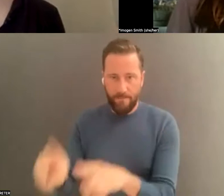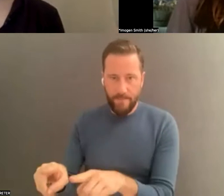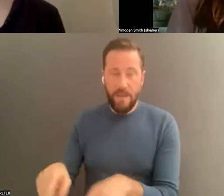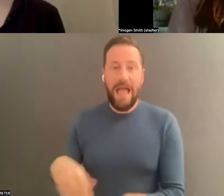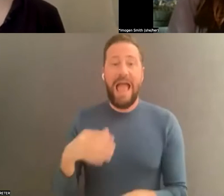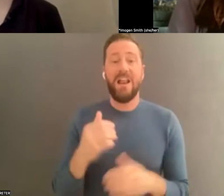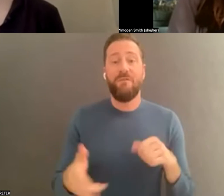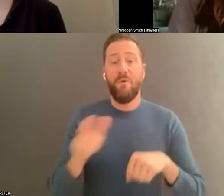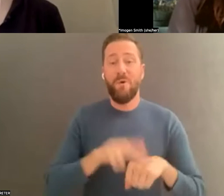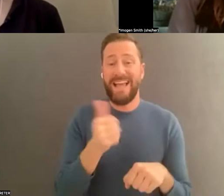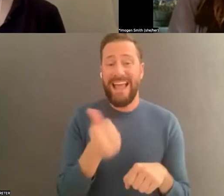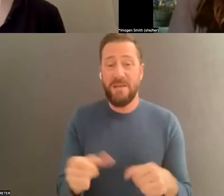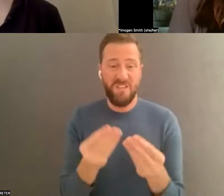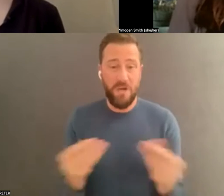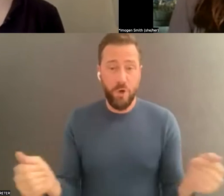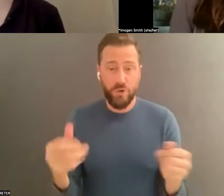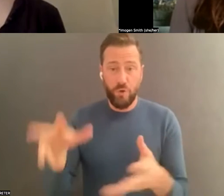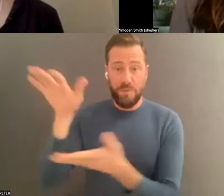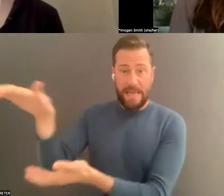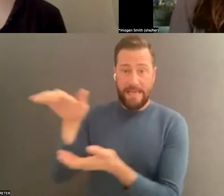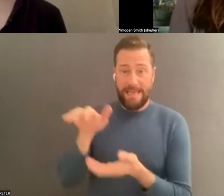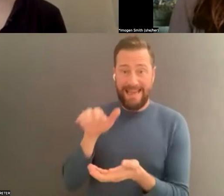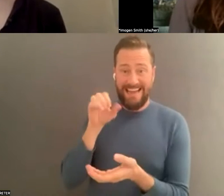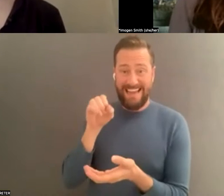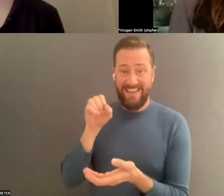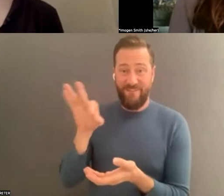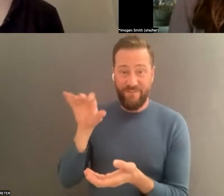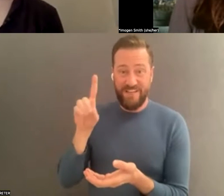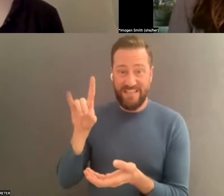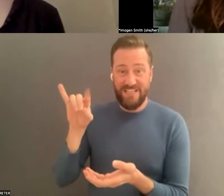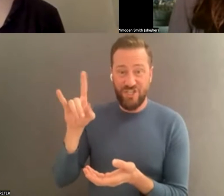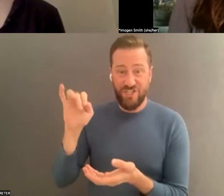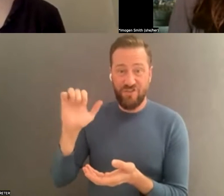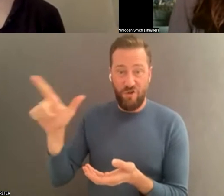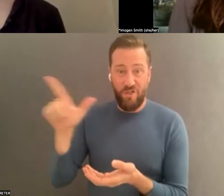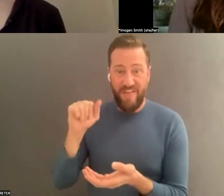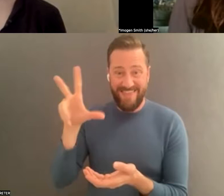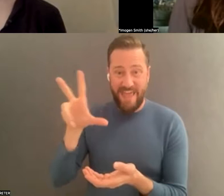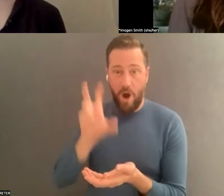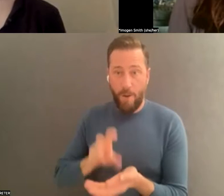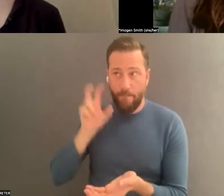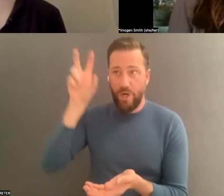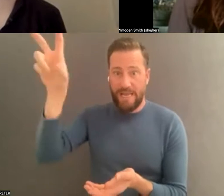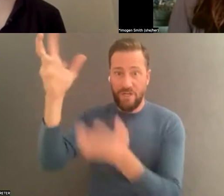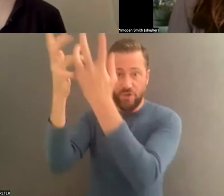if they're digital, that they're integrated into your secure and safe backup system and